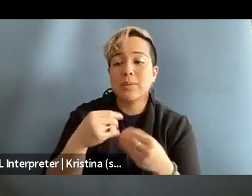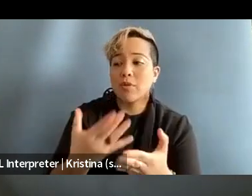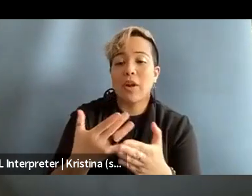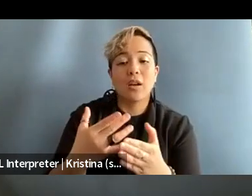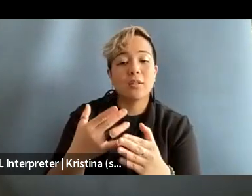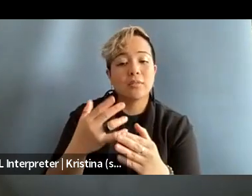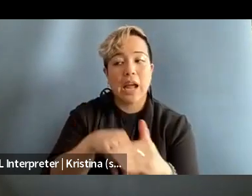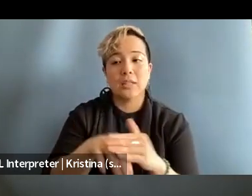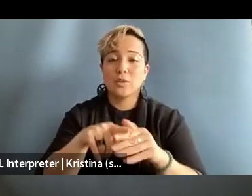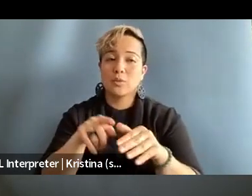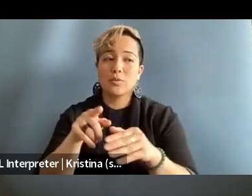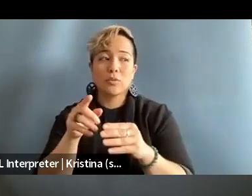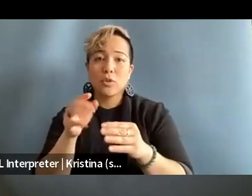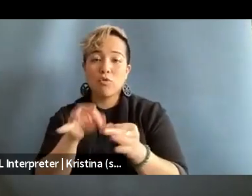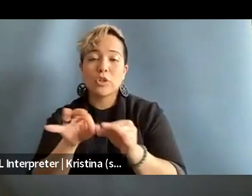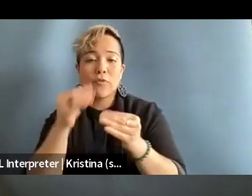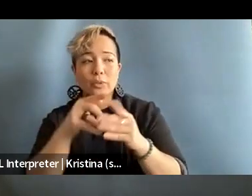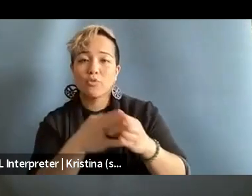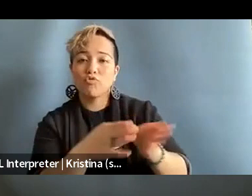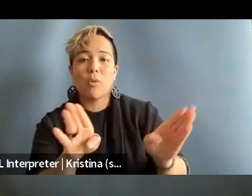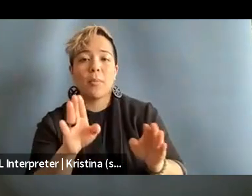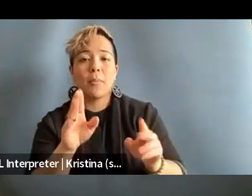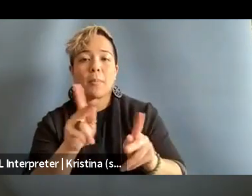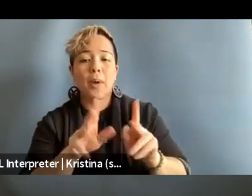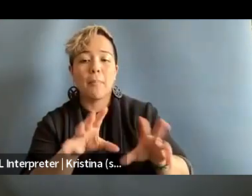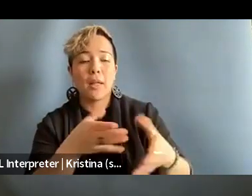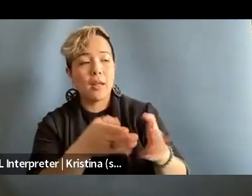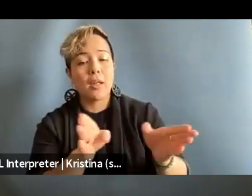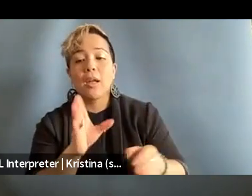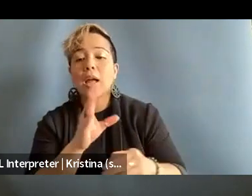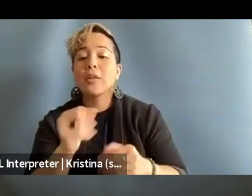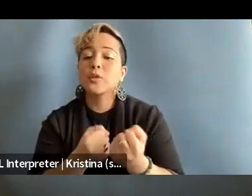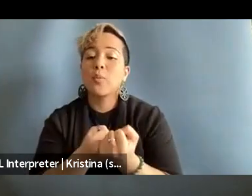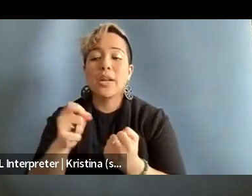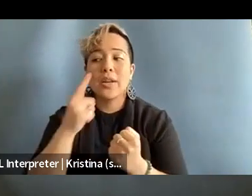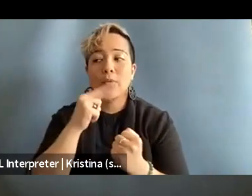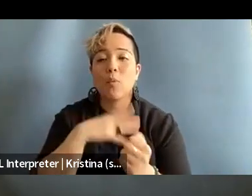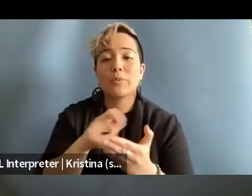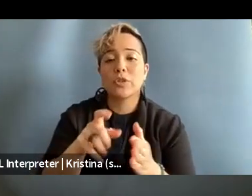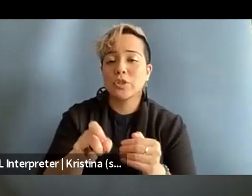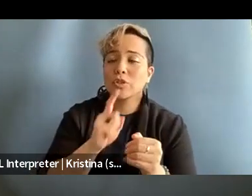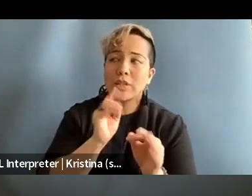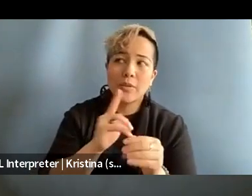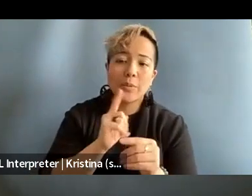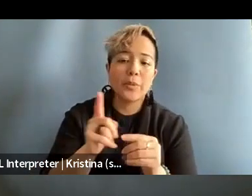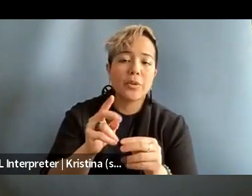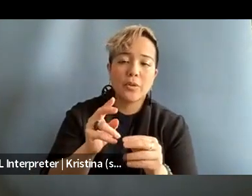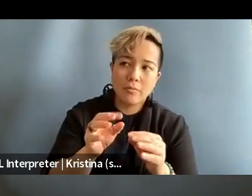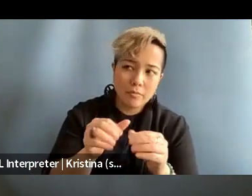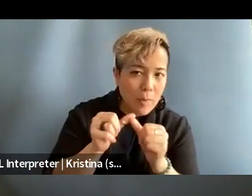information to the general public and the support needed for women journalists is definitely something that should remain top of mind.